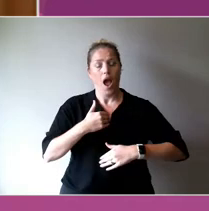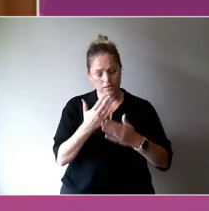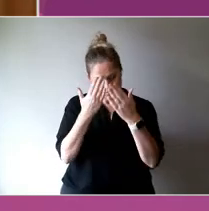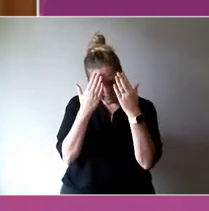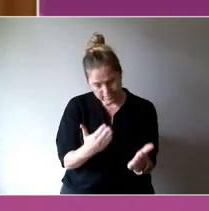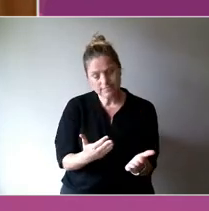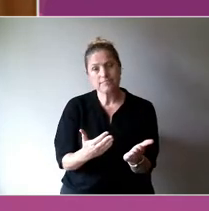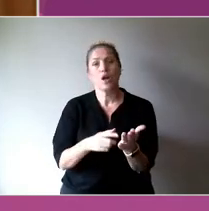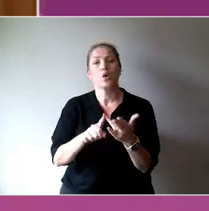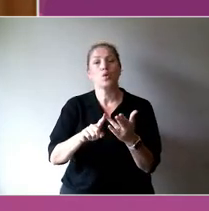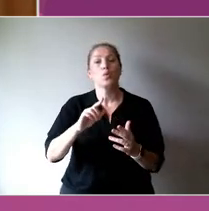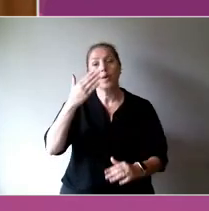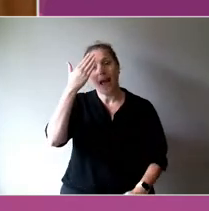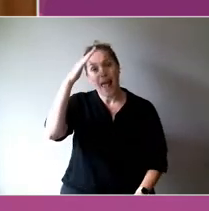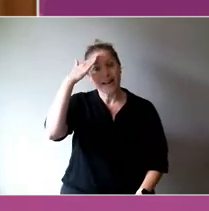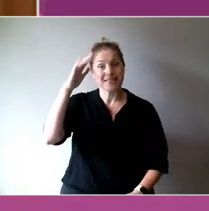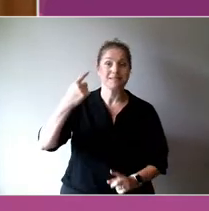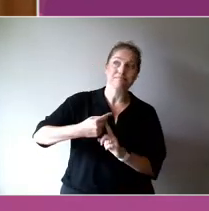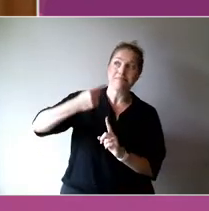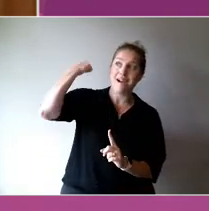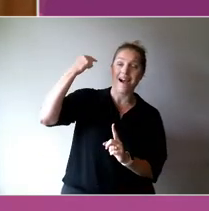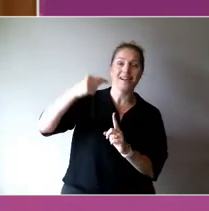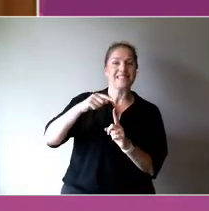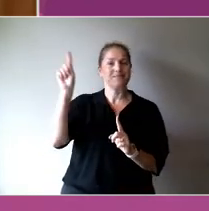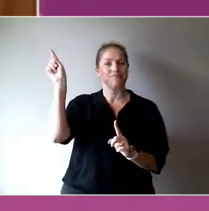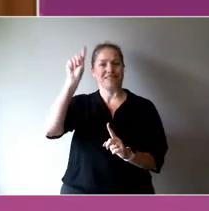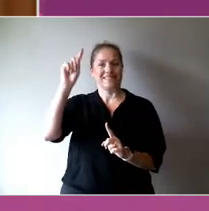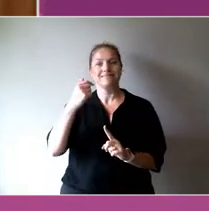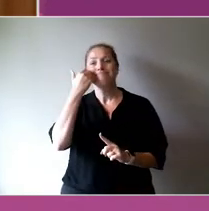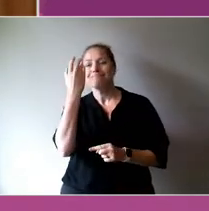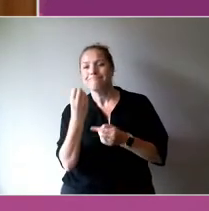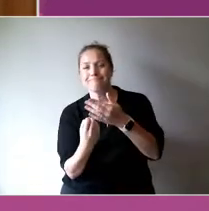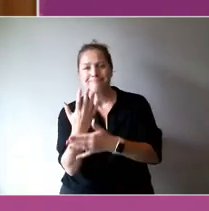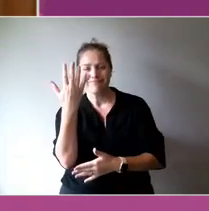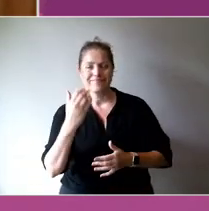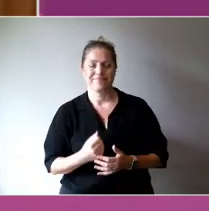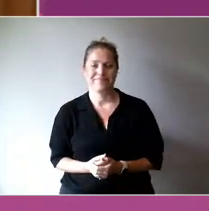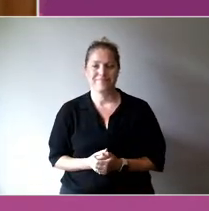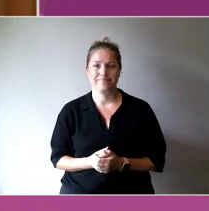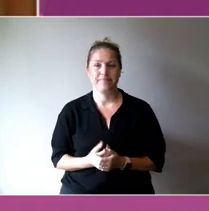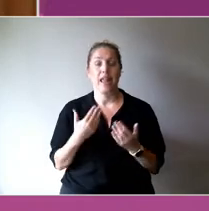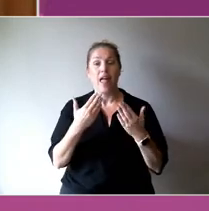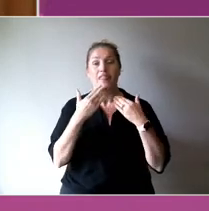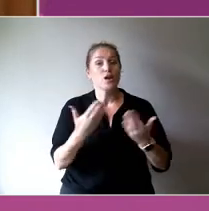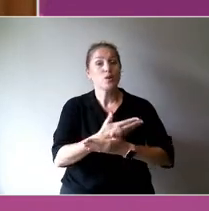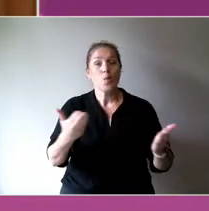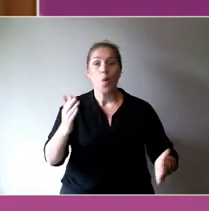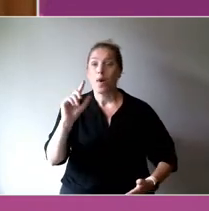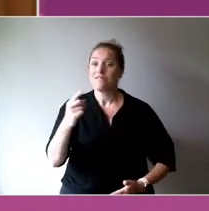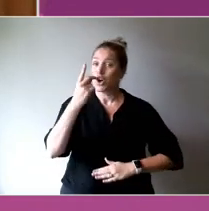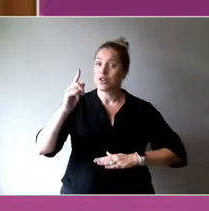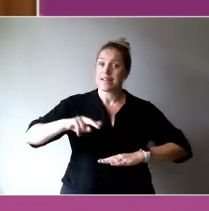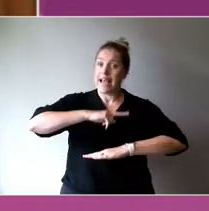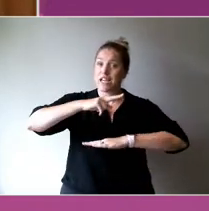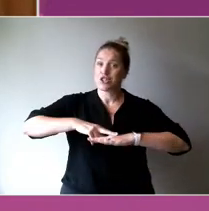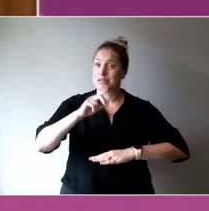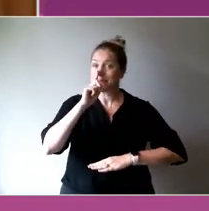to their elders, past, present, and emerging. Thank you to all of our First Nations colleagues joining us today.